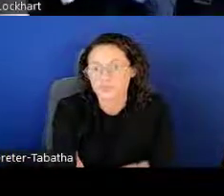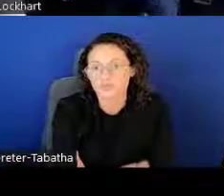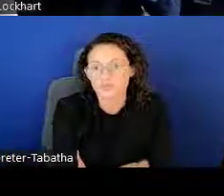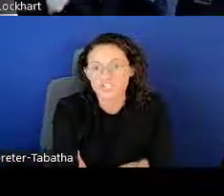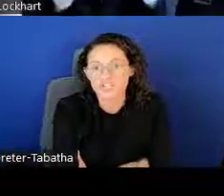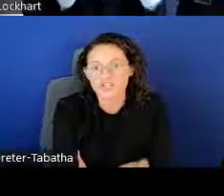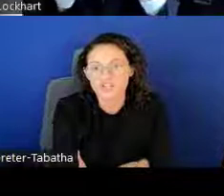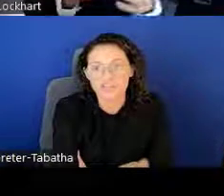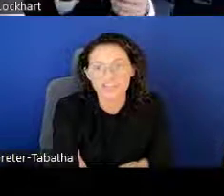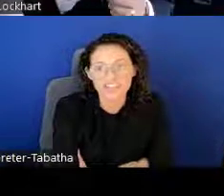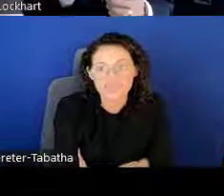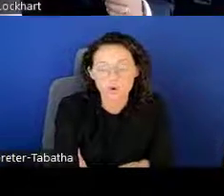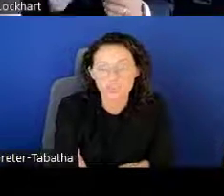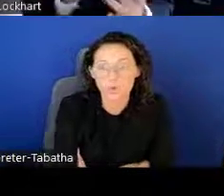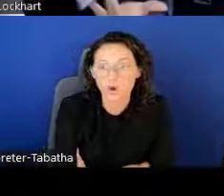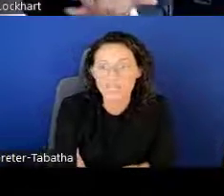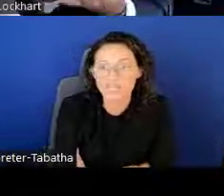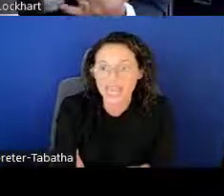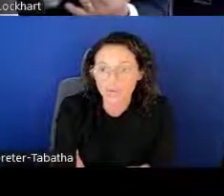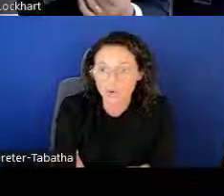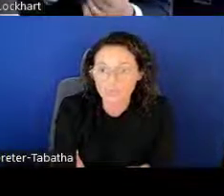If the research fits more than one category,